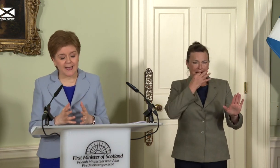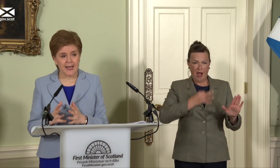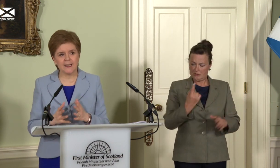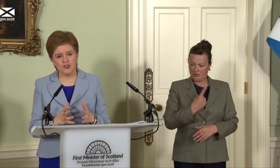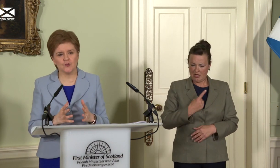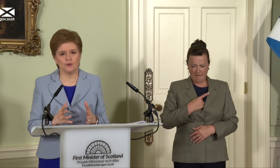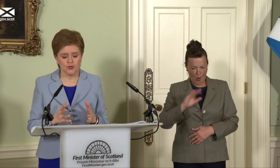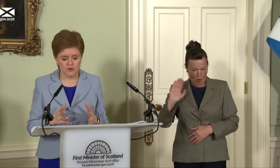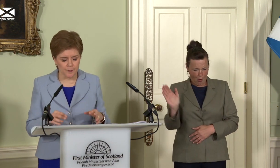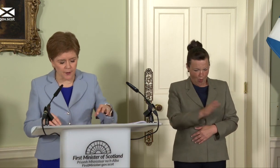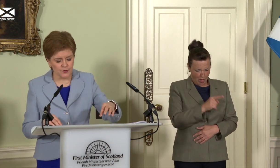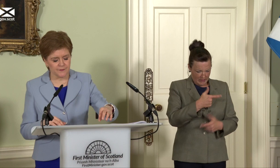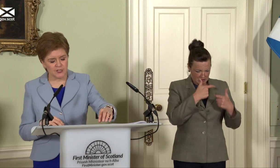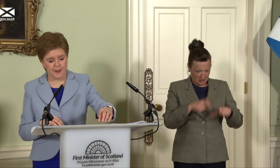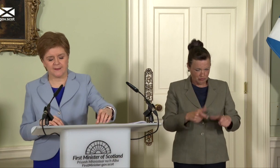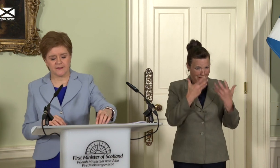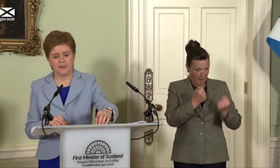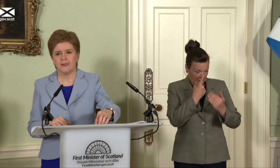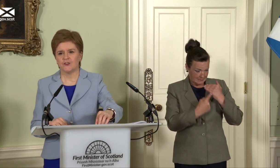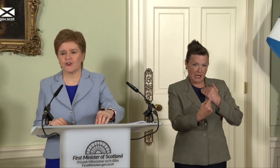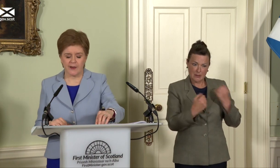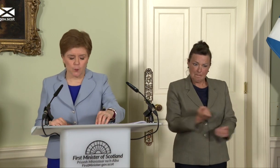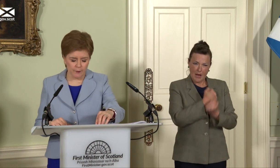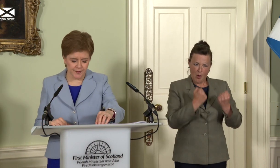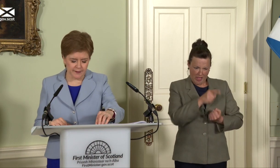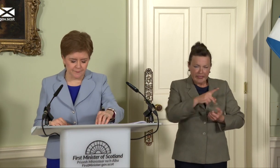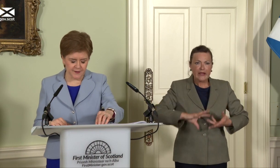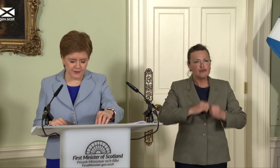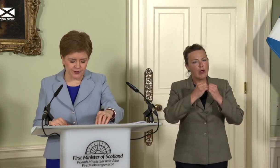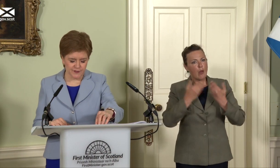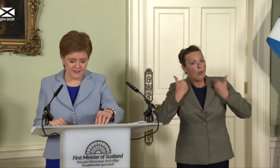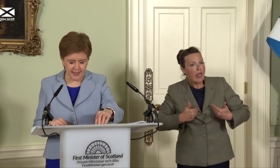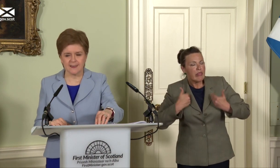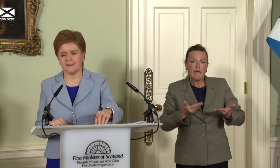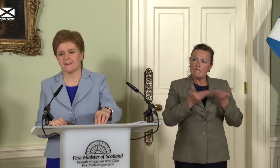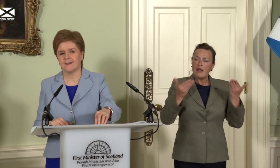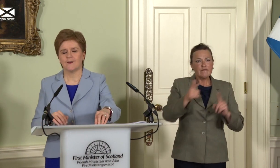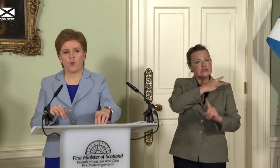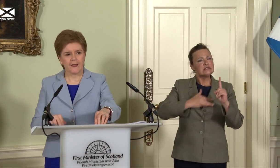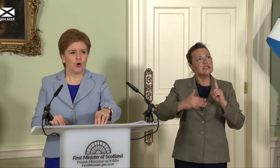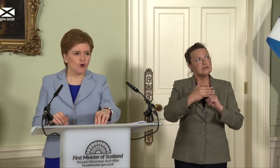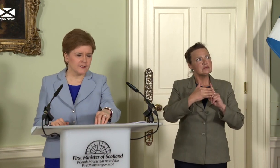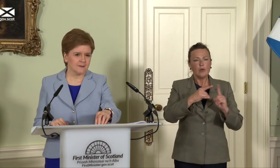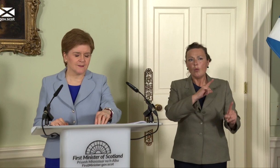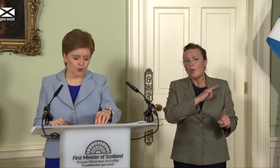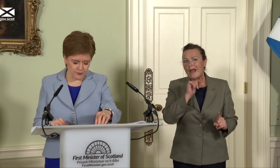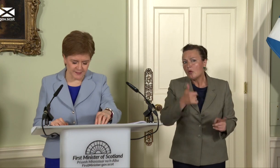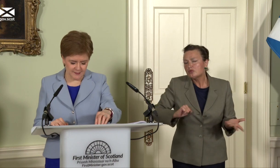and do use the powers of independence to create wealthier and fairer societies, why not Scotland?